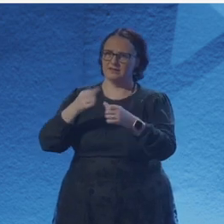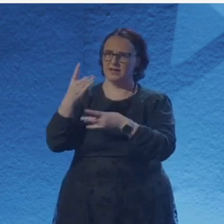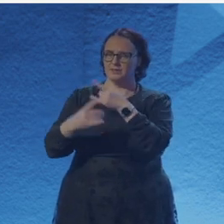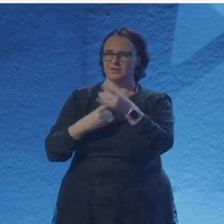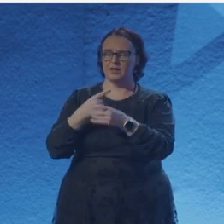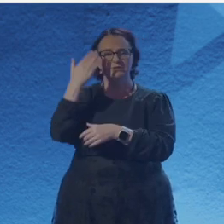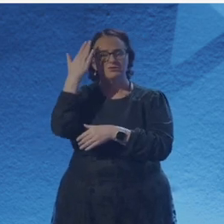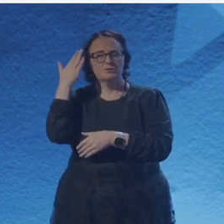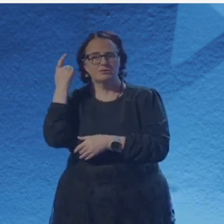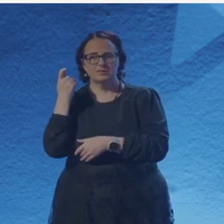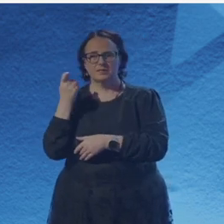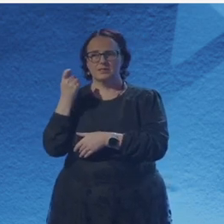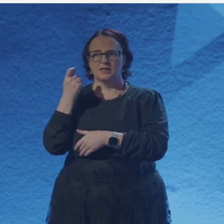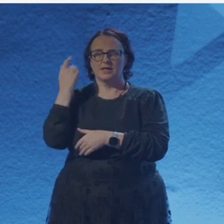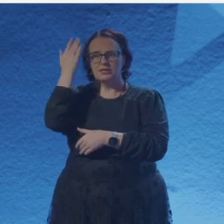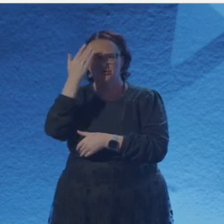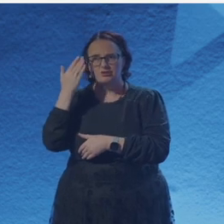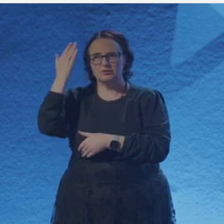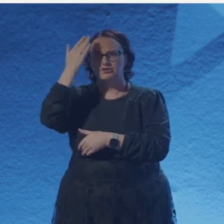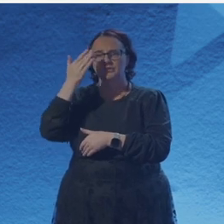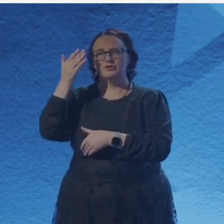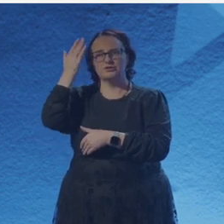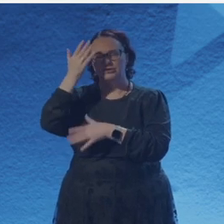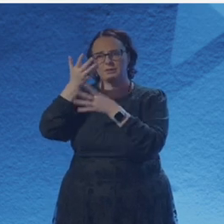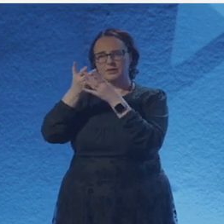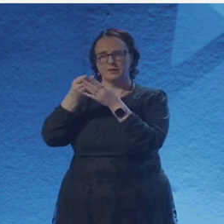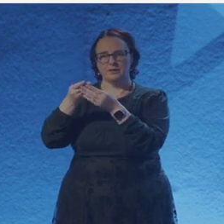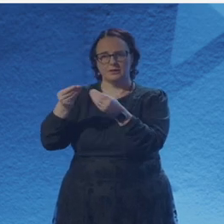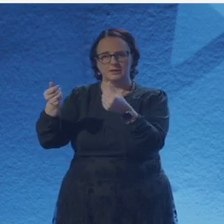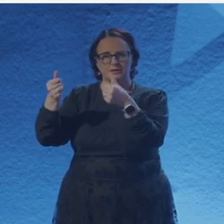I've been dreaming lately of the words to that Cranberries song, of children